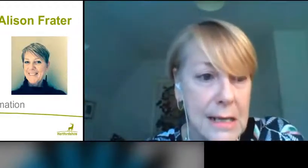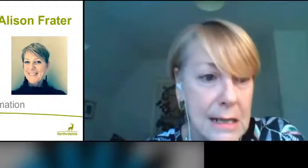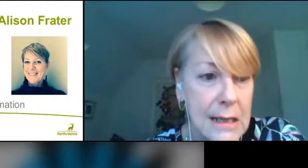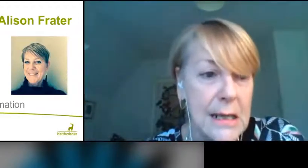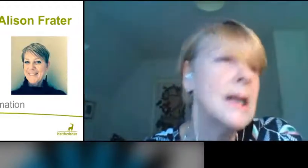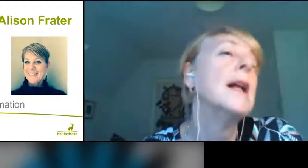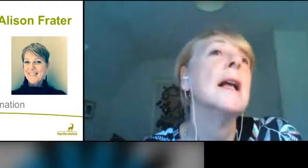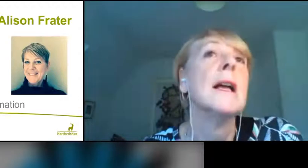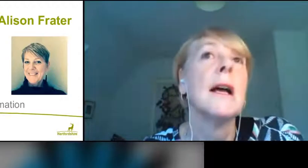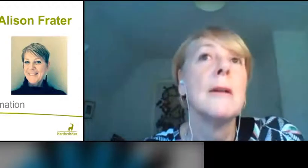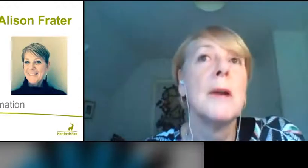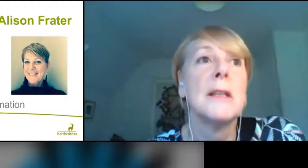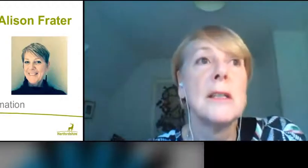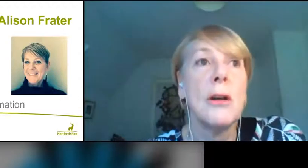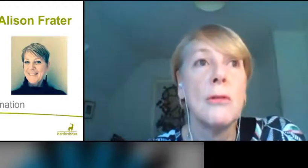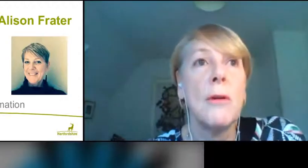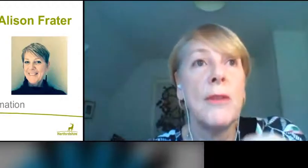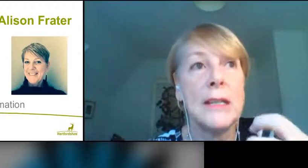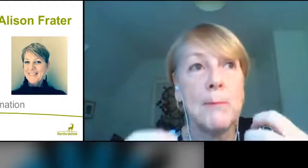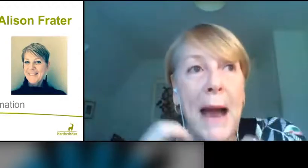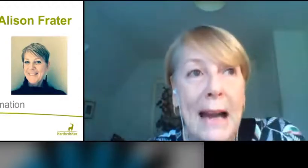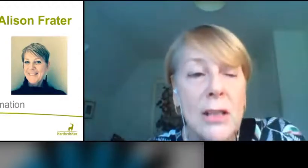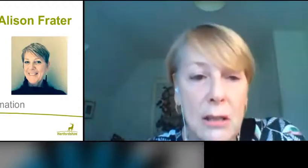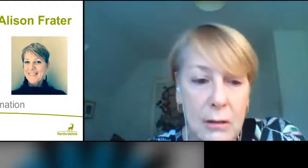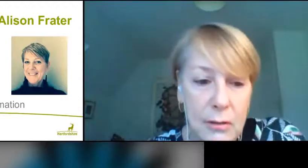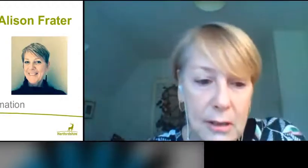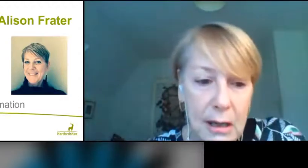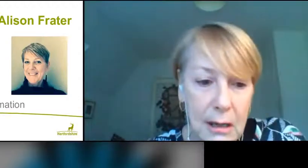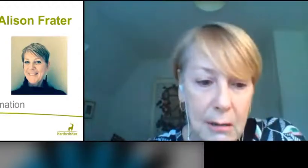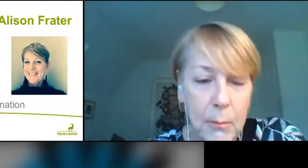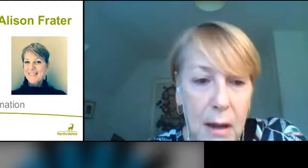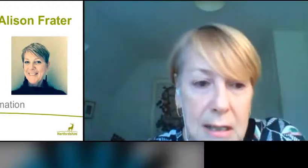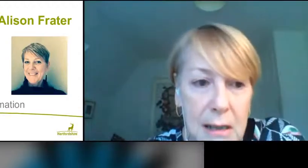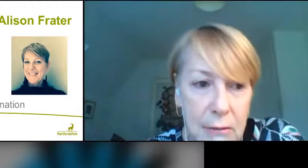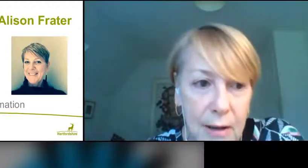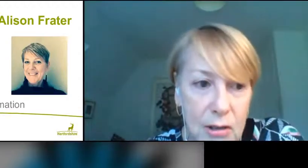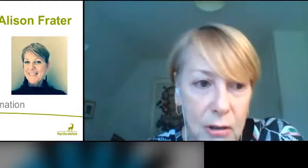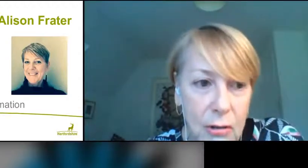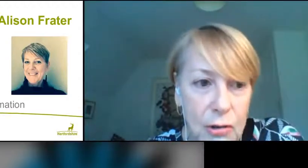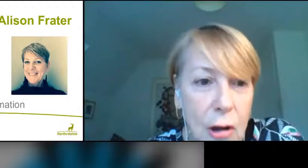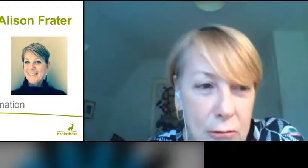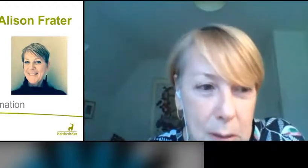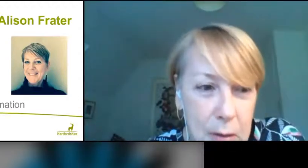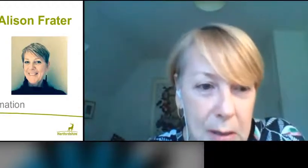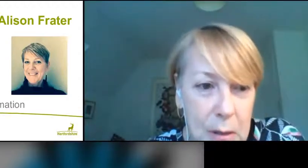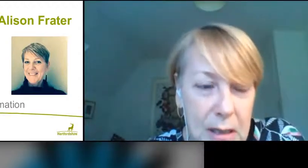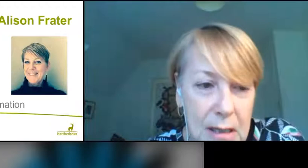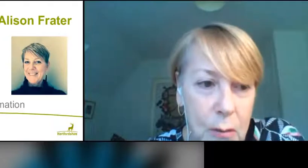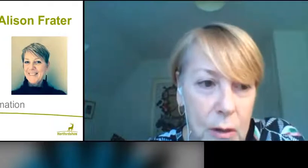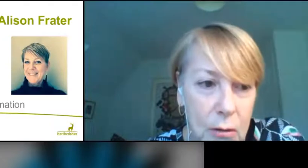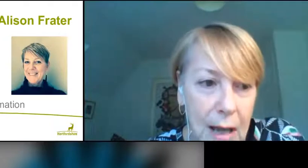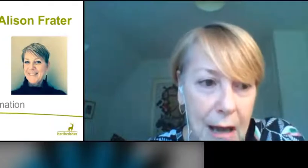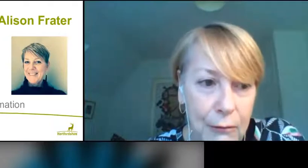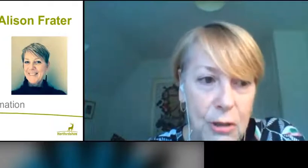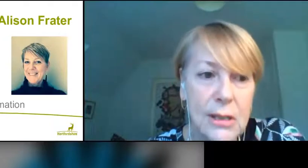sneezing. So it's back to those personal infection control responsibilities that we all have, which